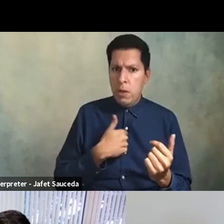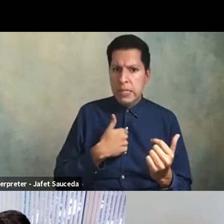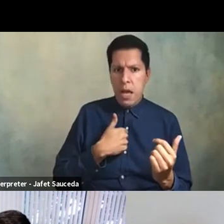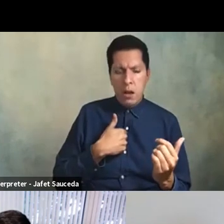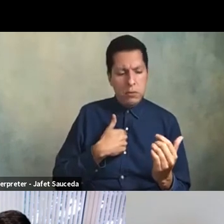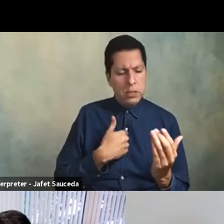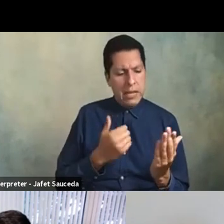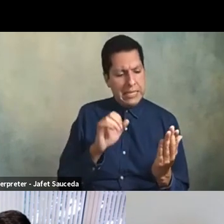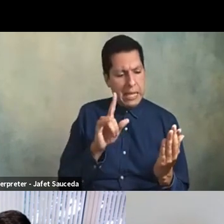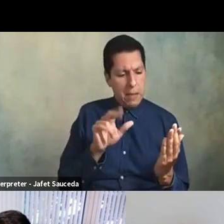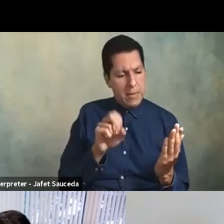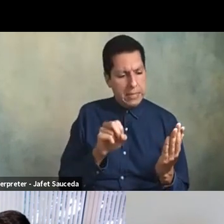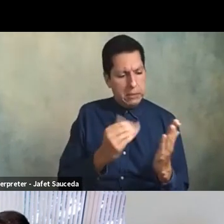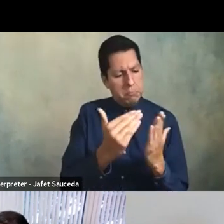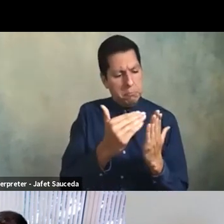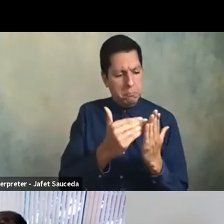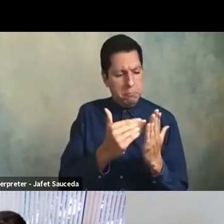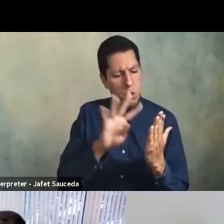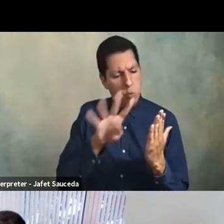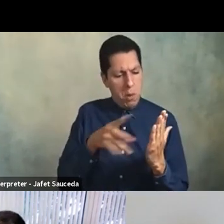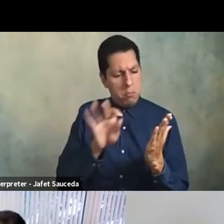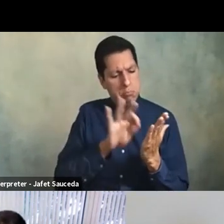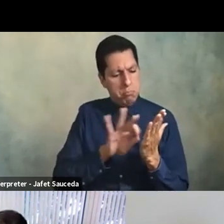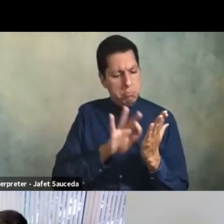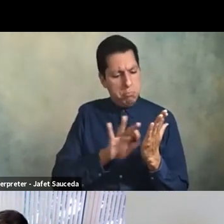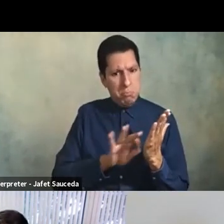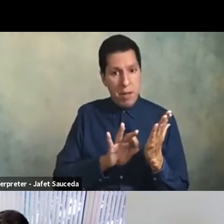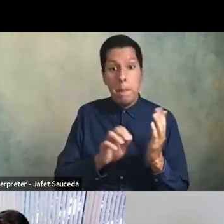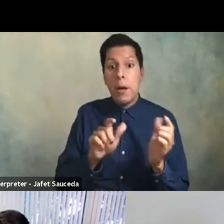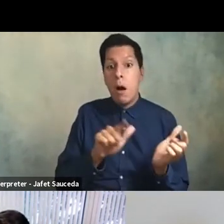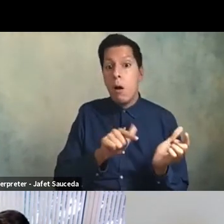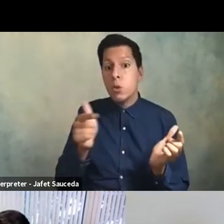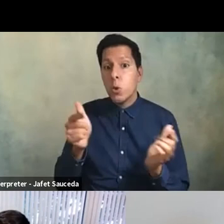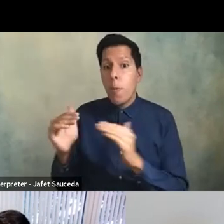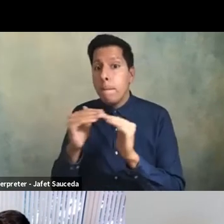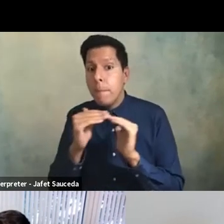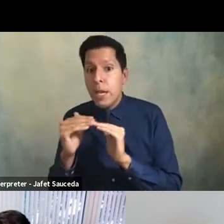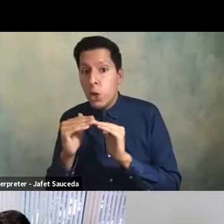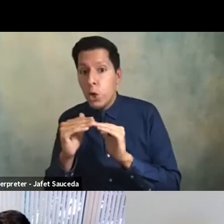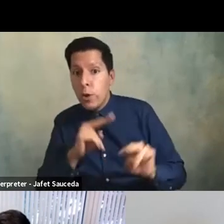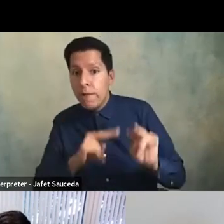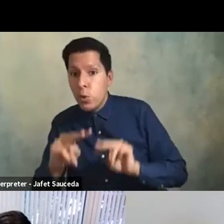syllabi using the rubric but also we did peer review where you know people did assessments of